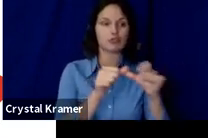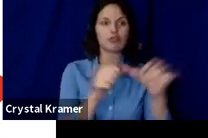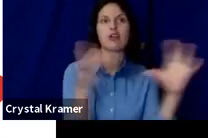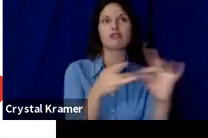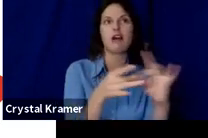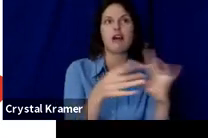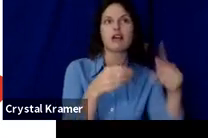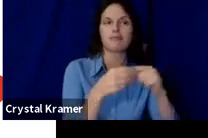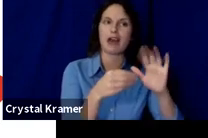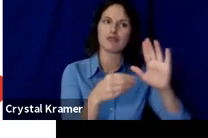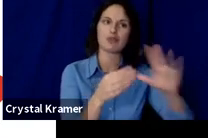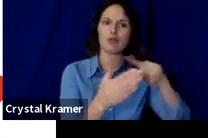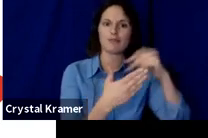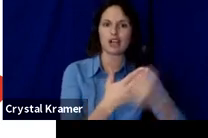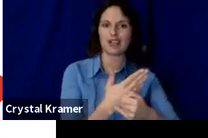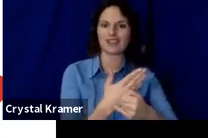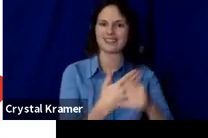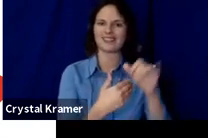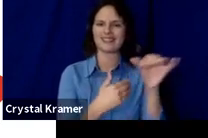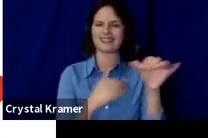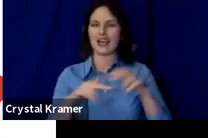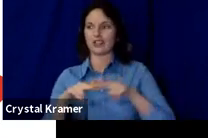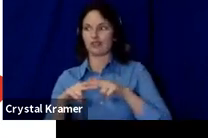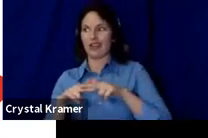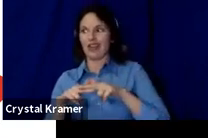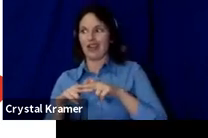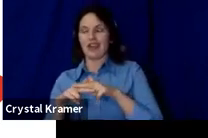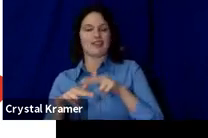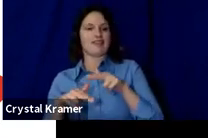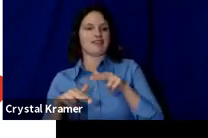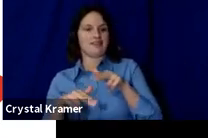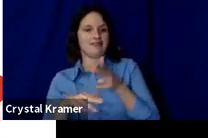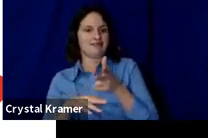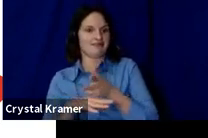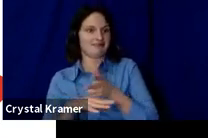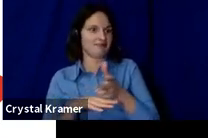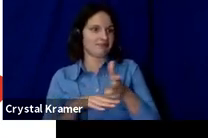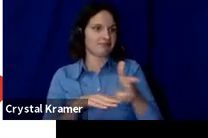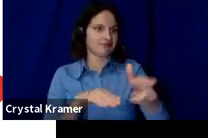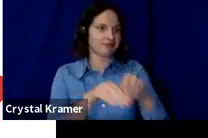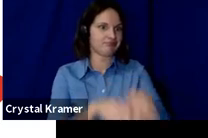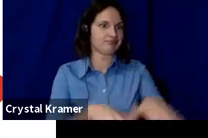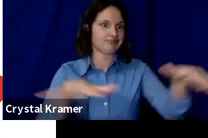If you send out just one link saying you've got a crowdfunding campaign, your audience can look at it and go what is this? I didn't know they were fundraising.